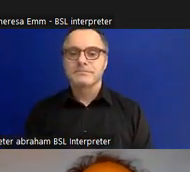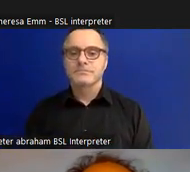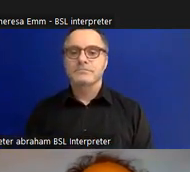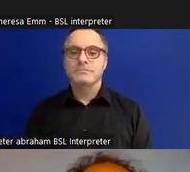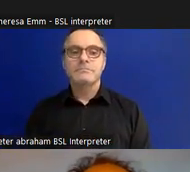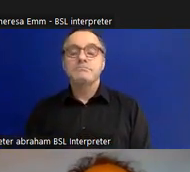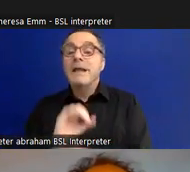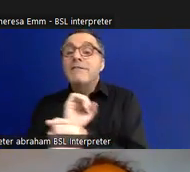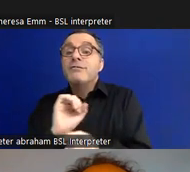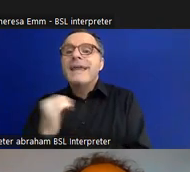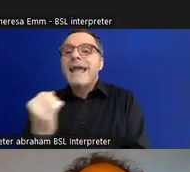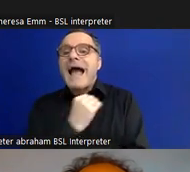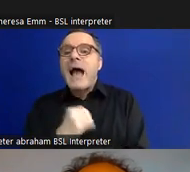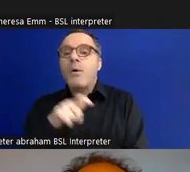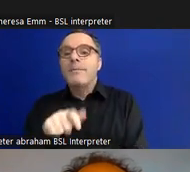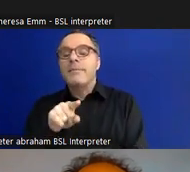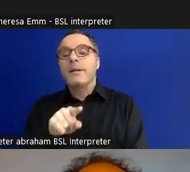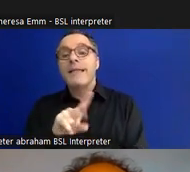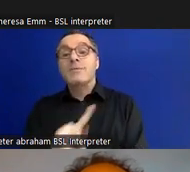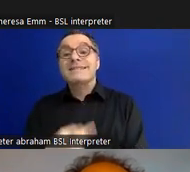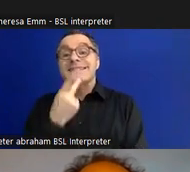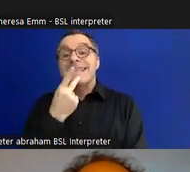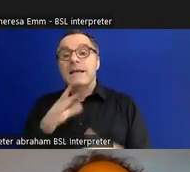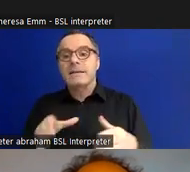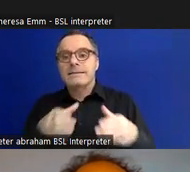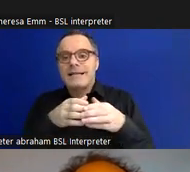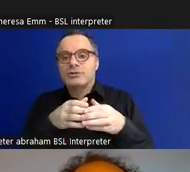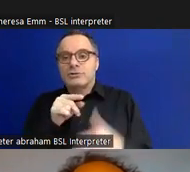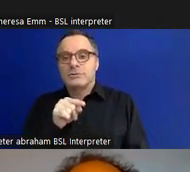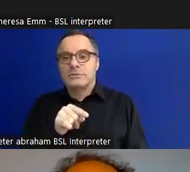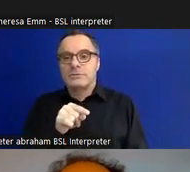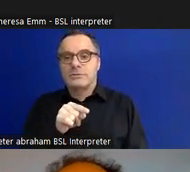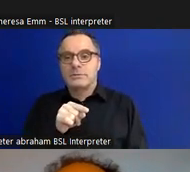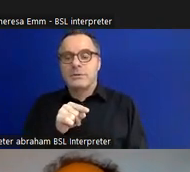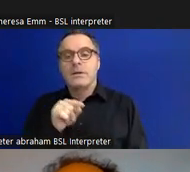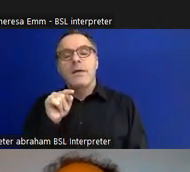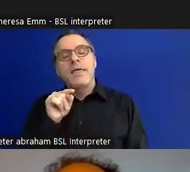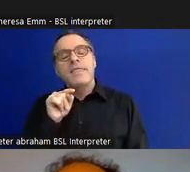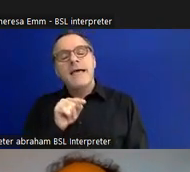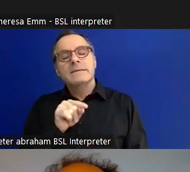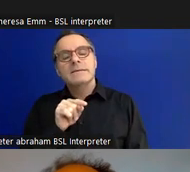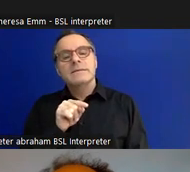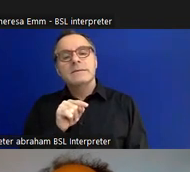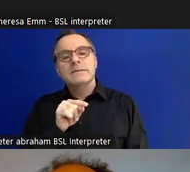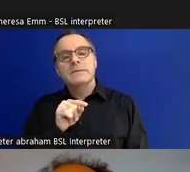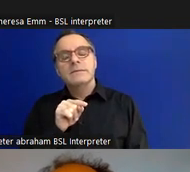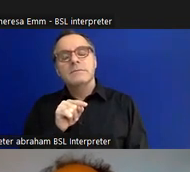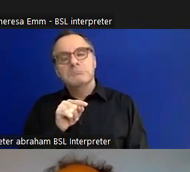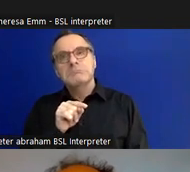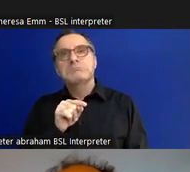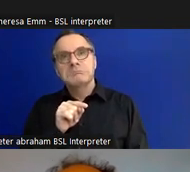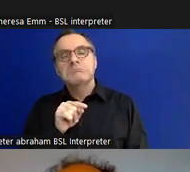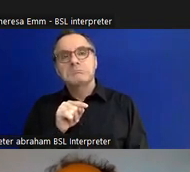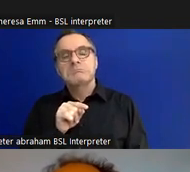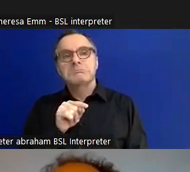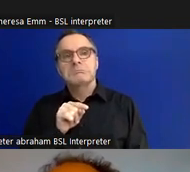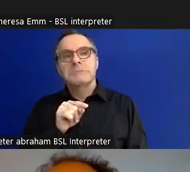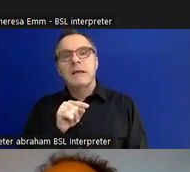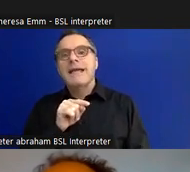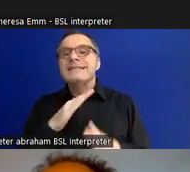people' was our second section which essentially is about the origins of the Independent Living